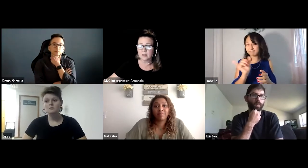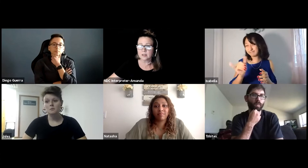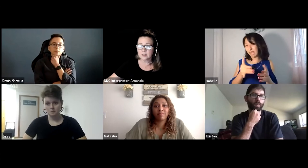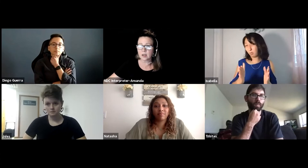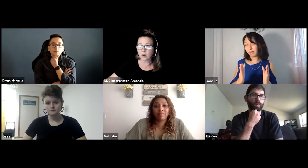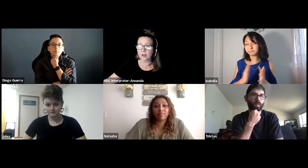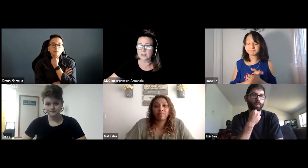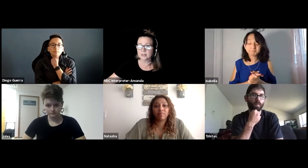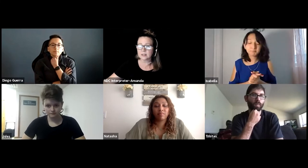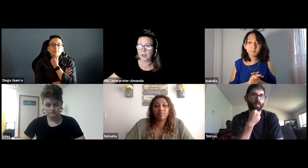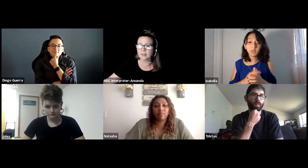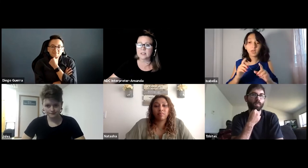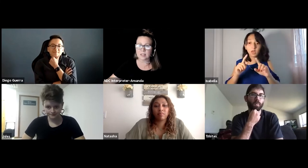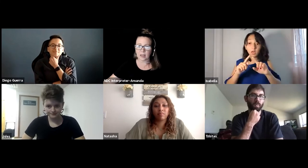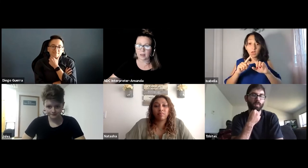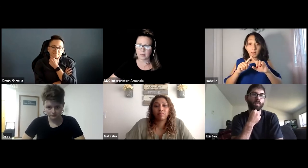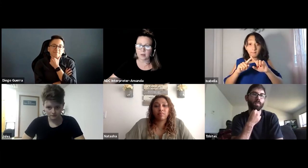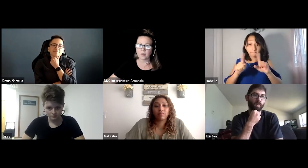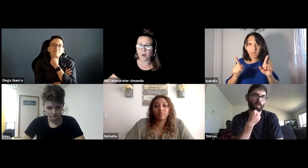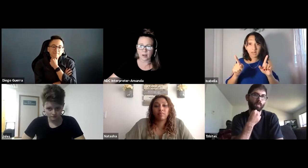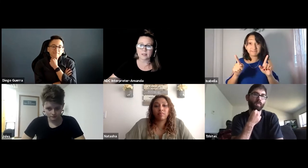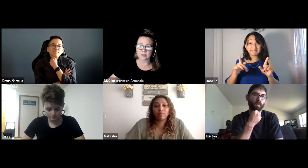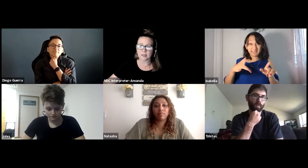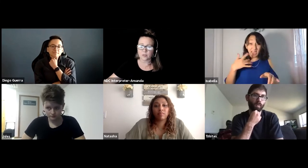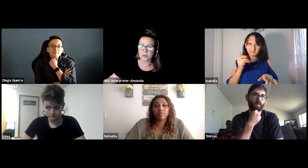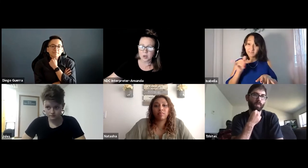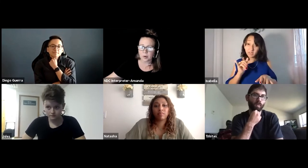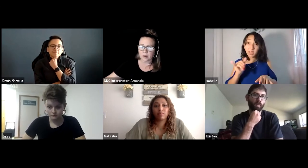So it's not the same for us as it is for interpreters.